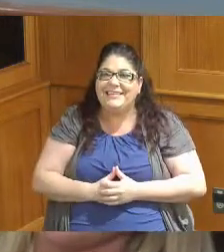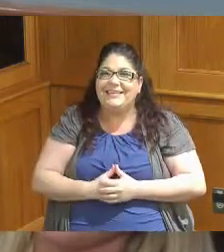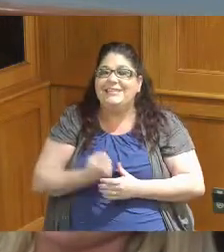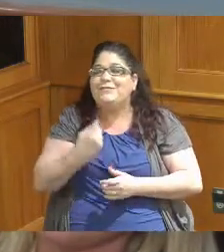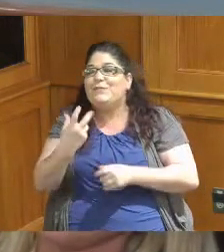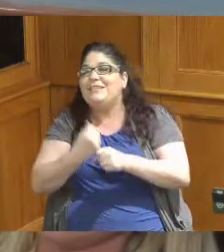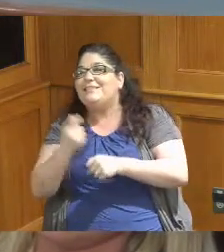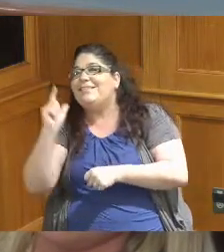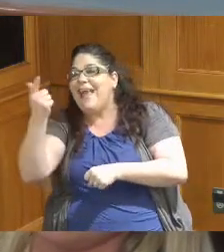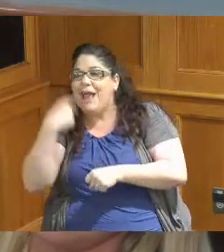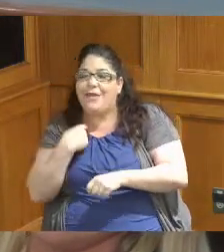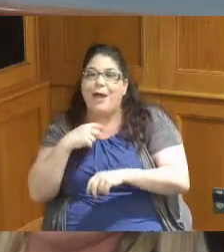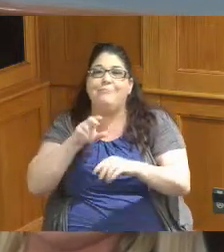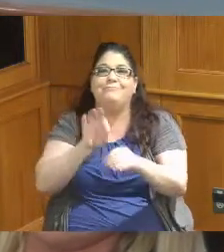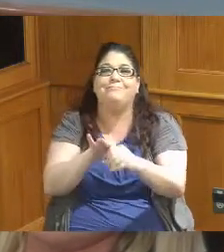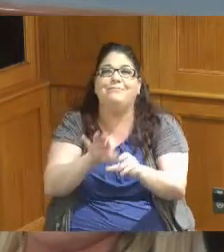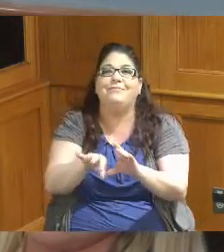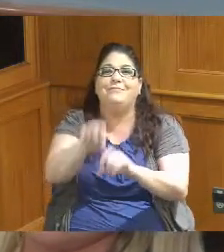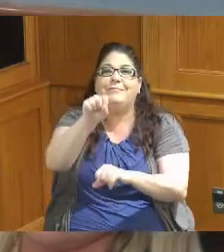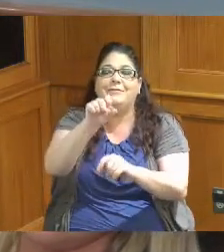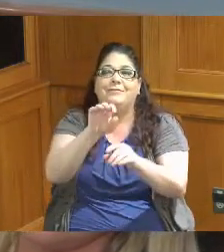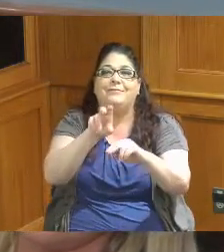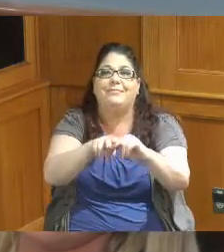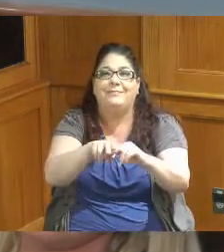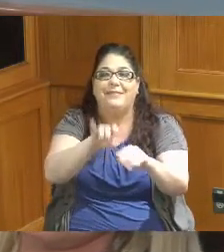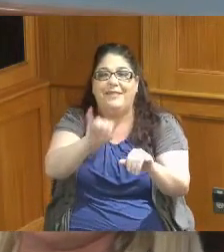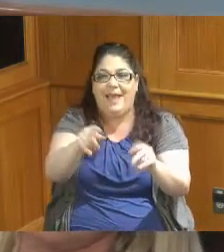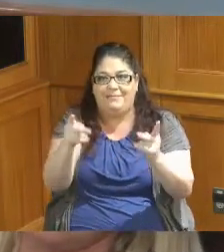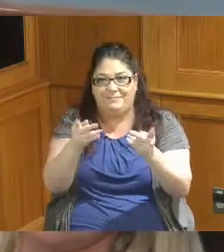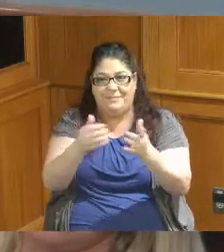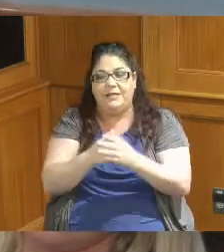know that they can do anything so this money will help us to bring girl scouting to every